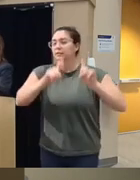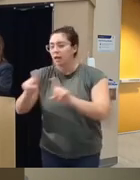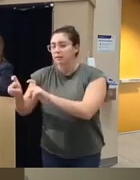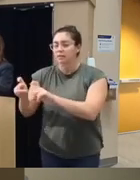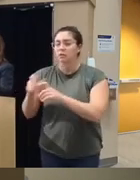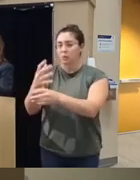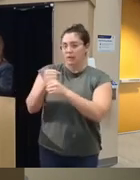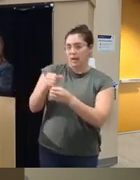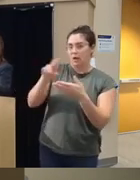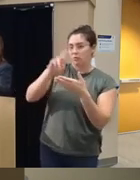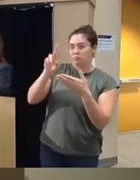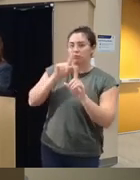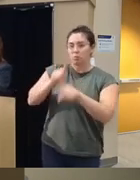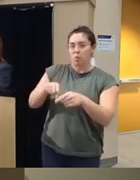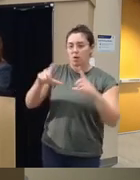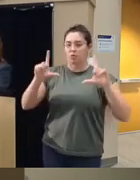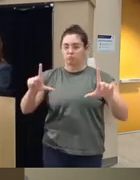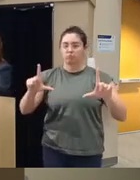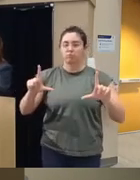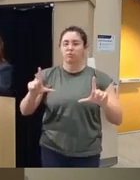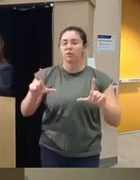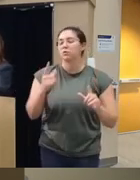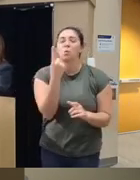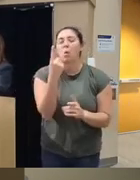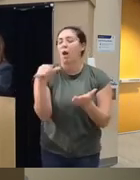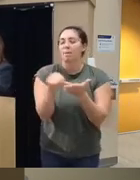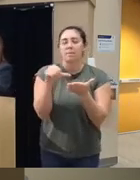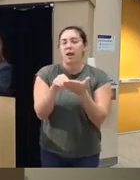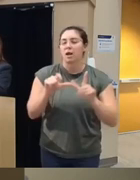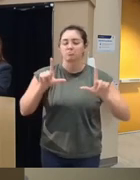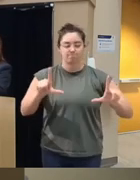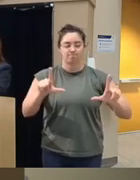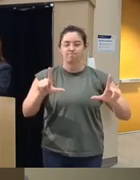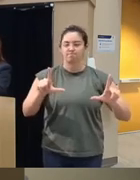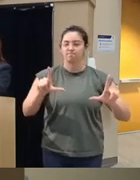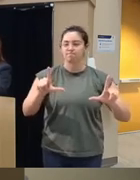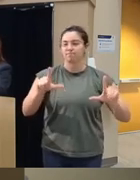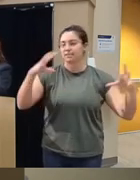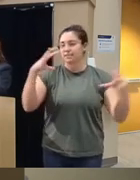this it's not that extensive it's just a small one-pager that like will just say here are the